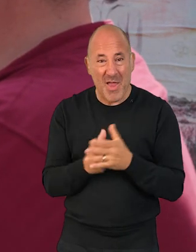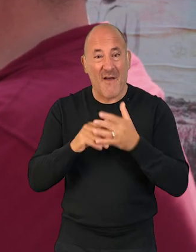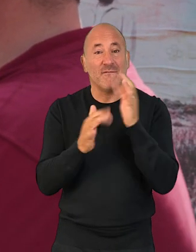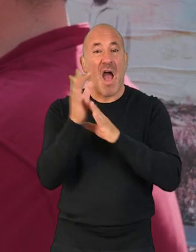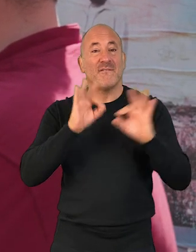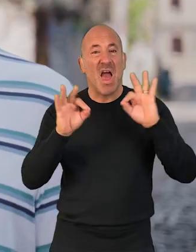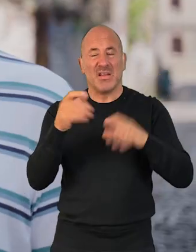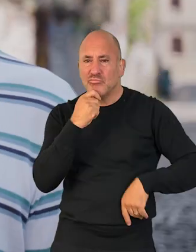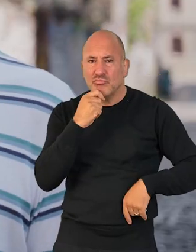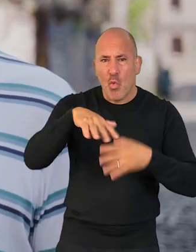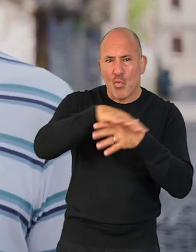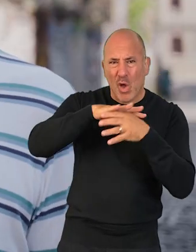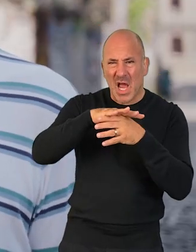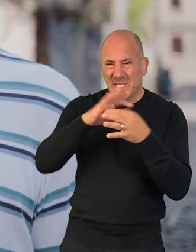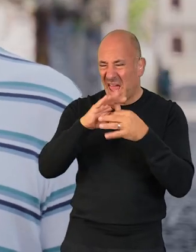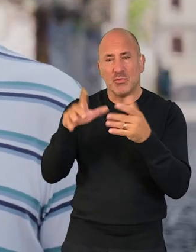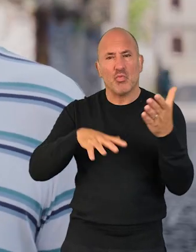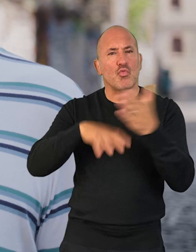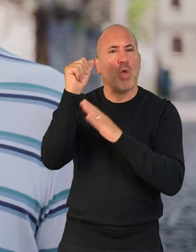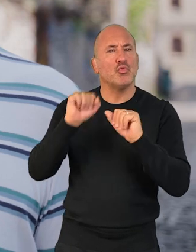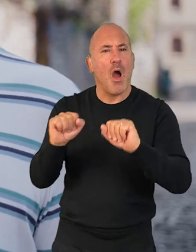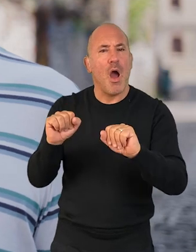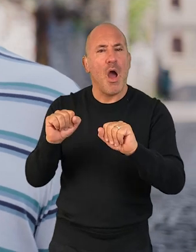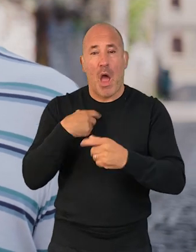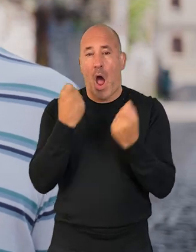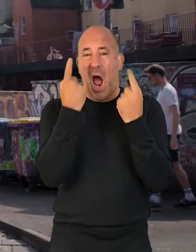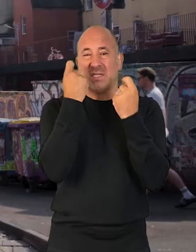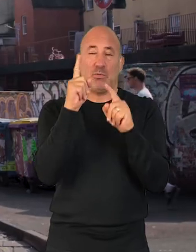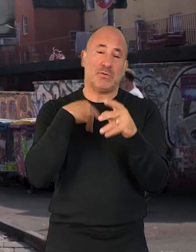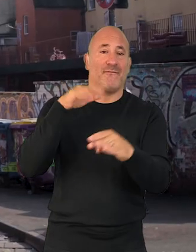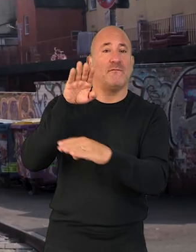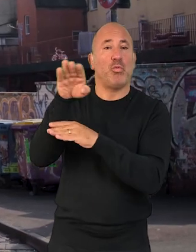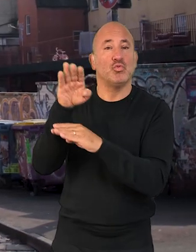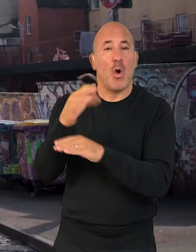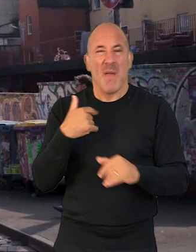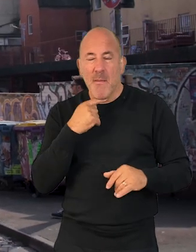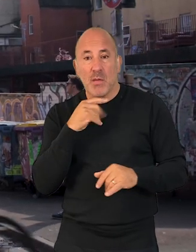Like the fireflies, they choose locations based on cultural significance. So the idea is at some point in the future, this might tour